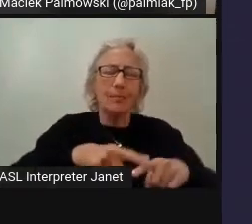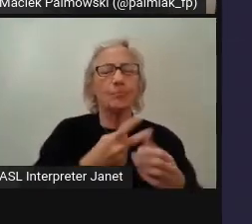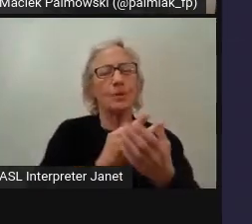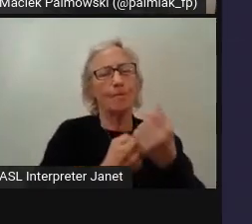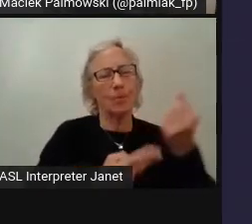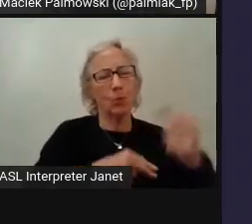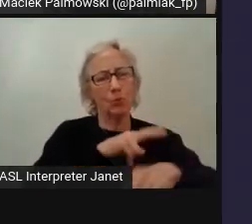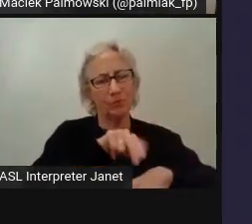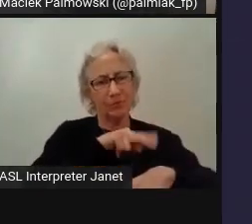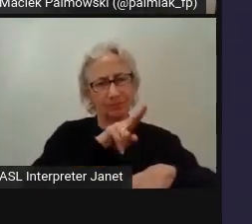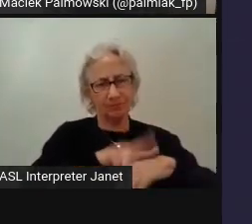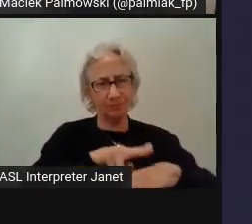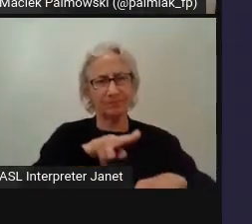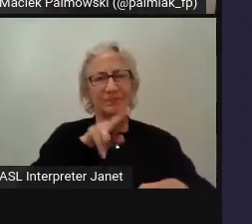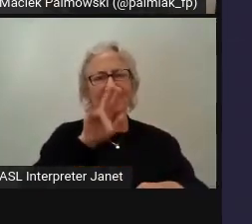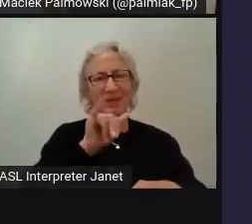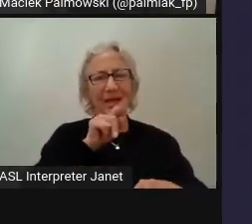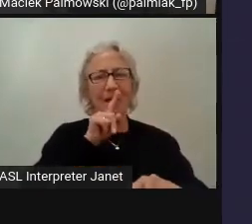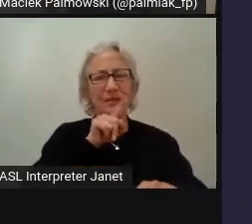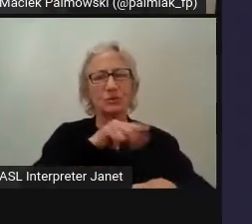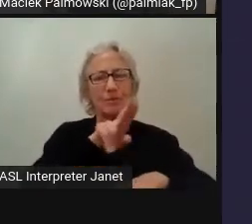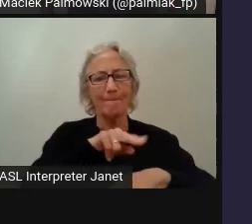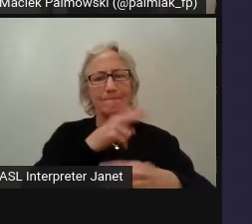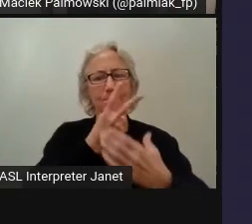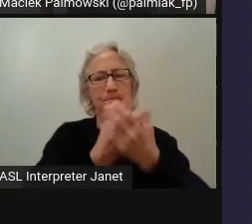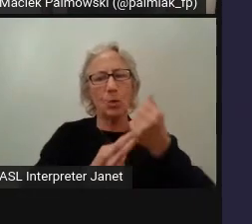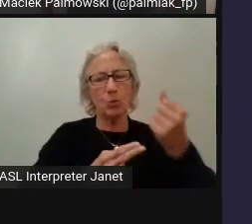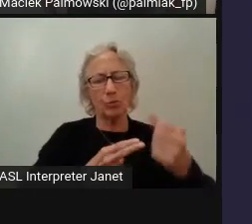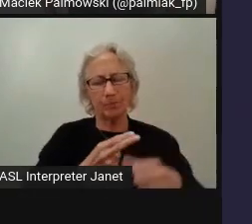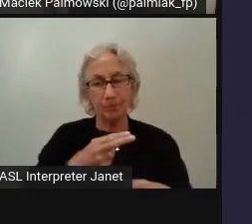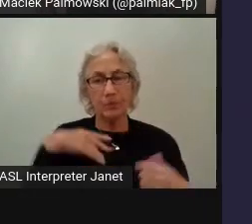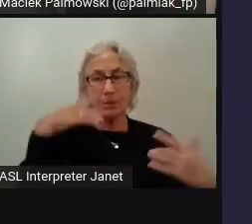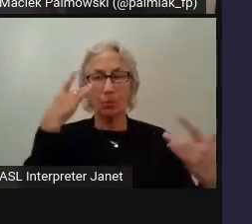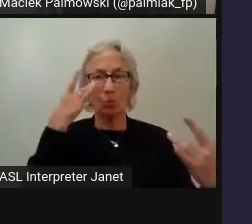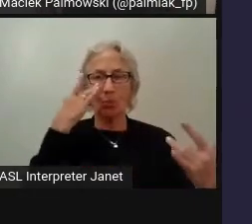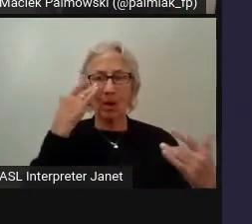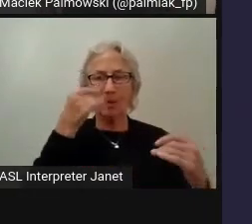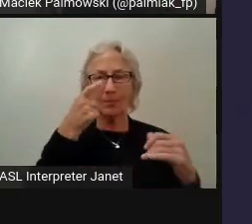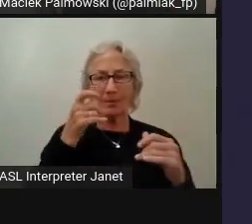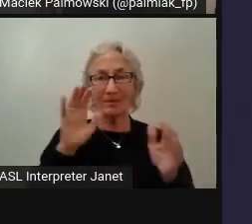Both because they have a bit different reason to exist.